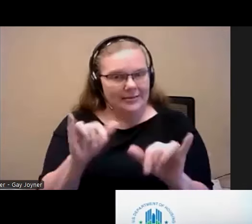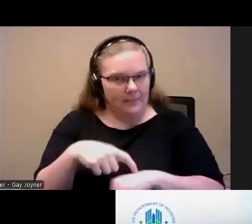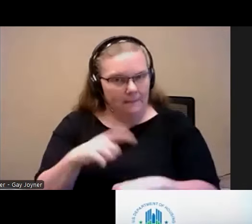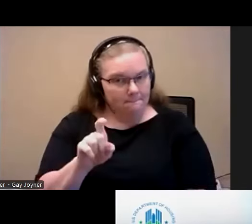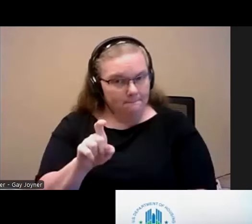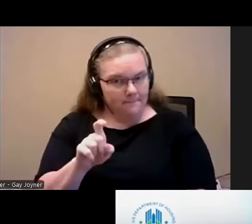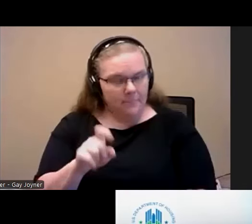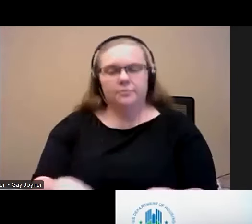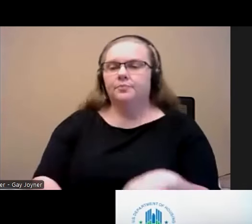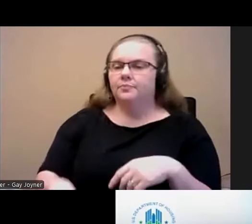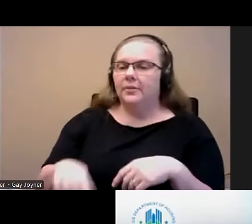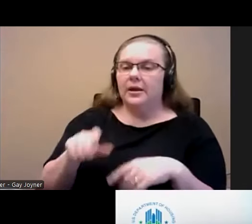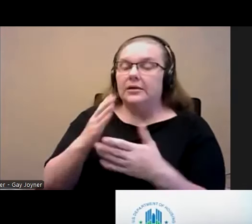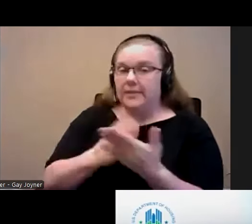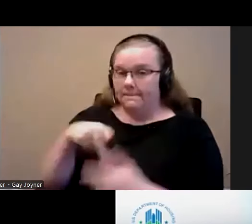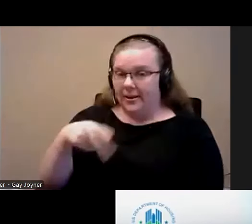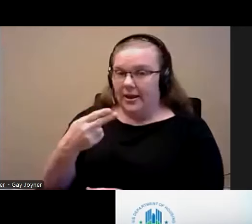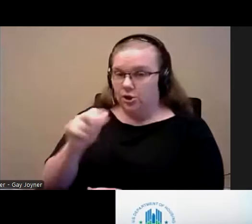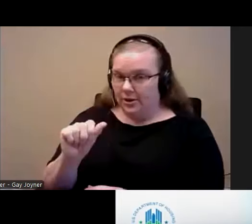Some weight lists do have